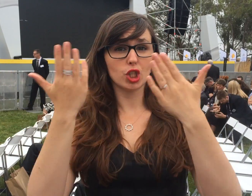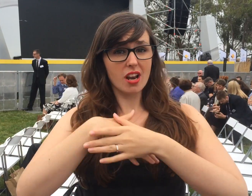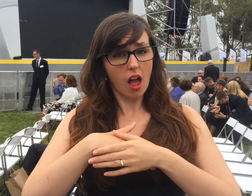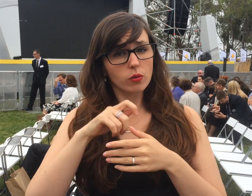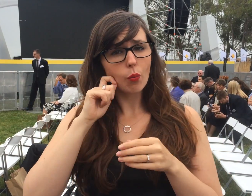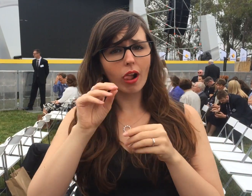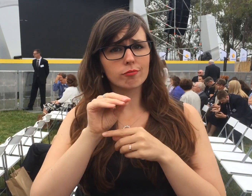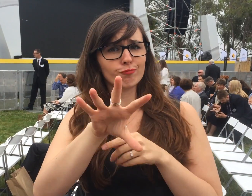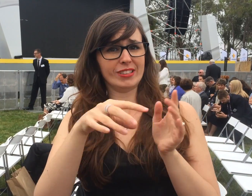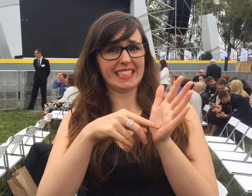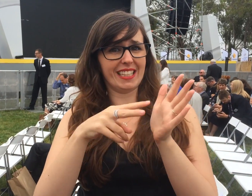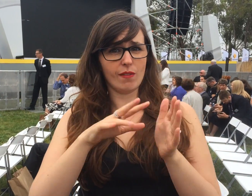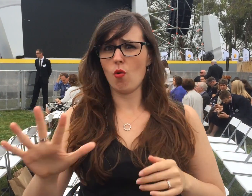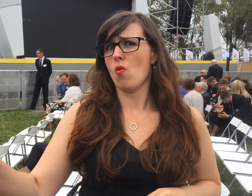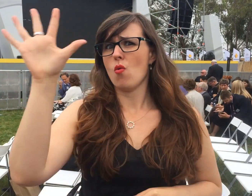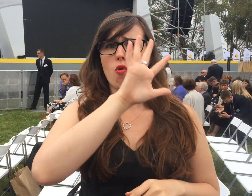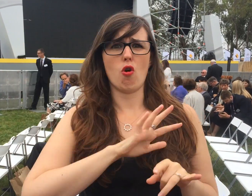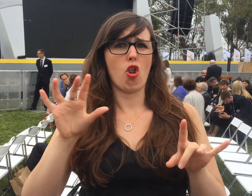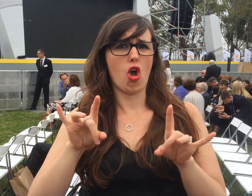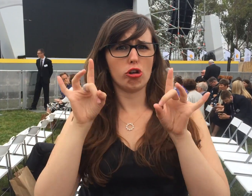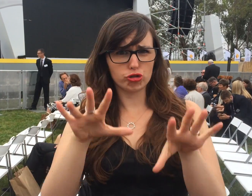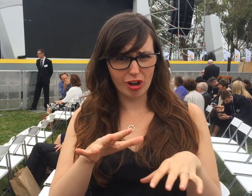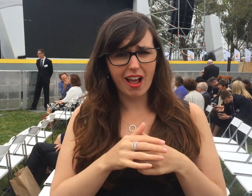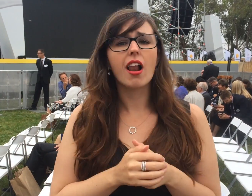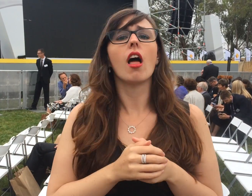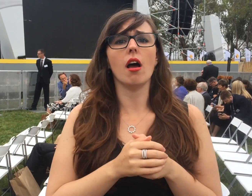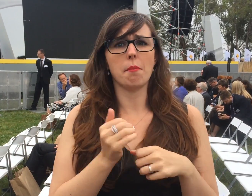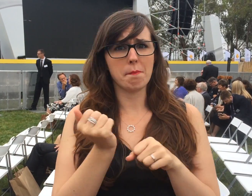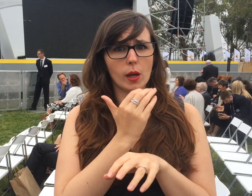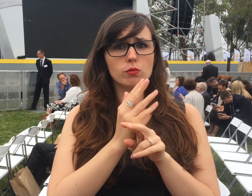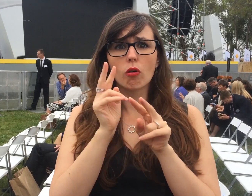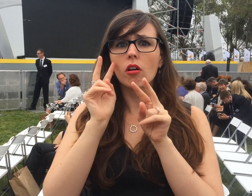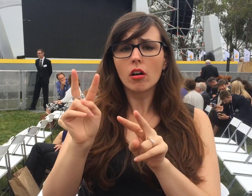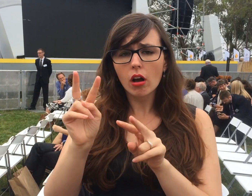The awards tonight will be broadcasted live on TV across Australia. Be sure to check it out.